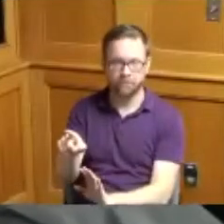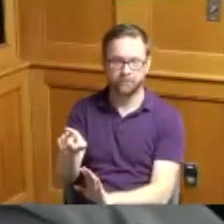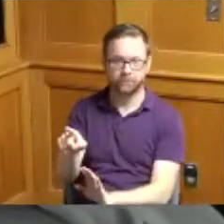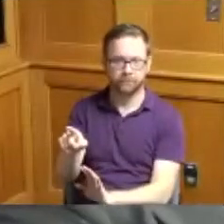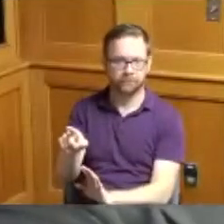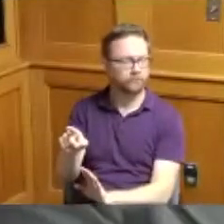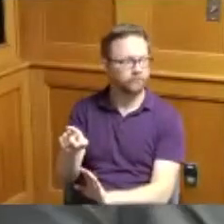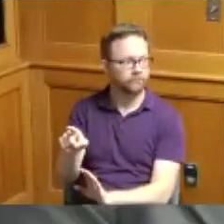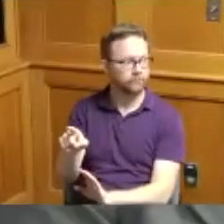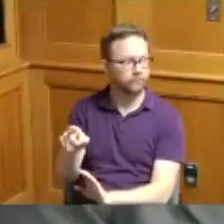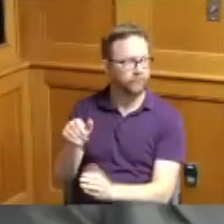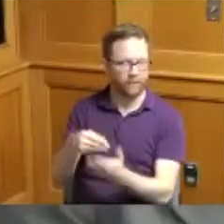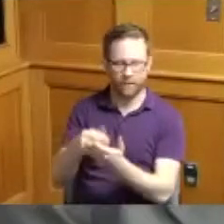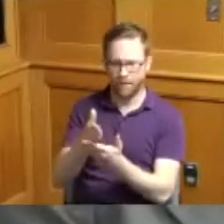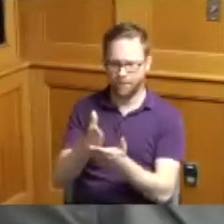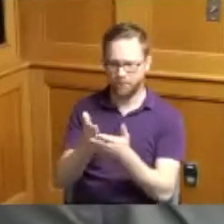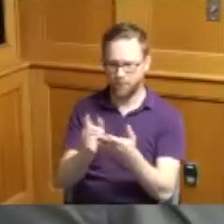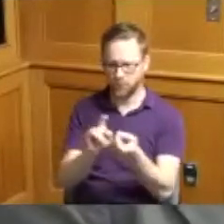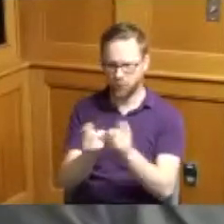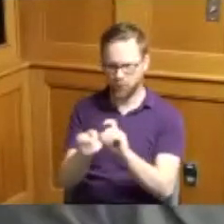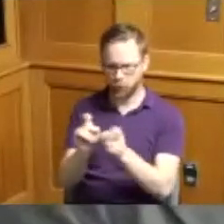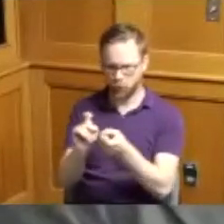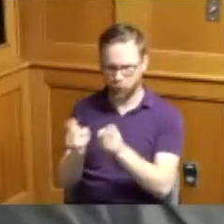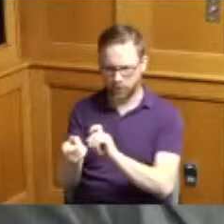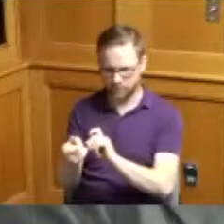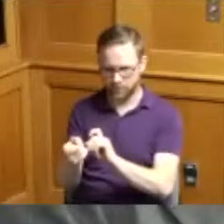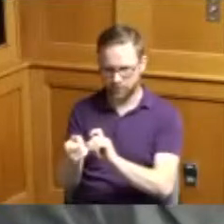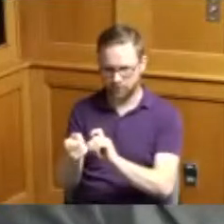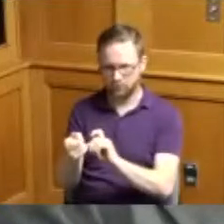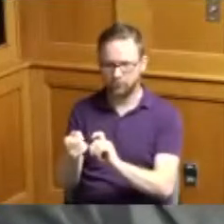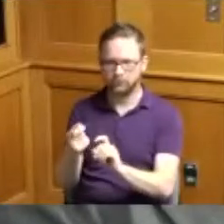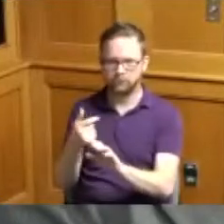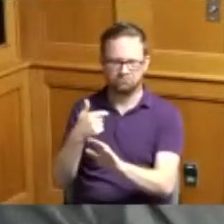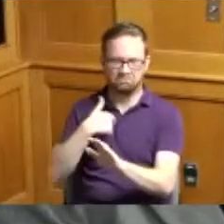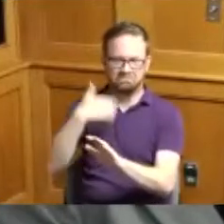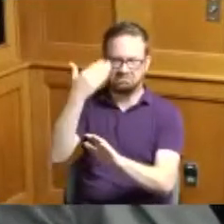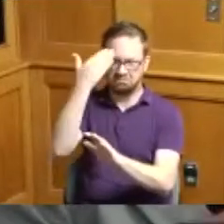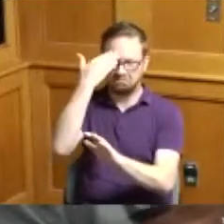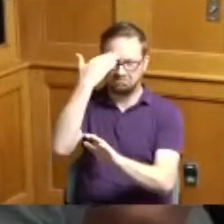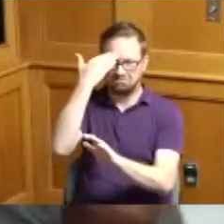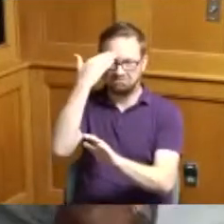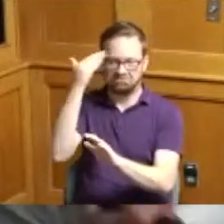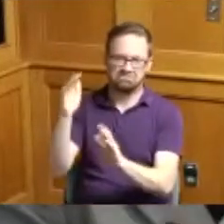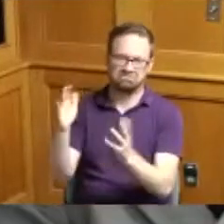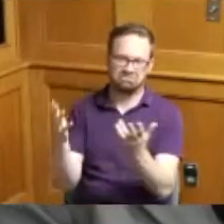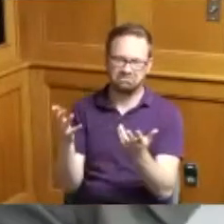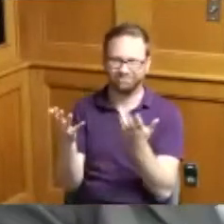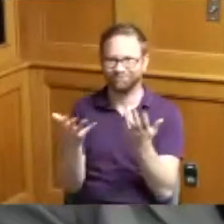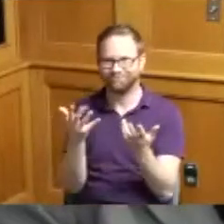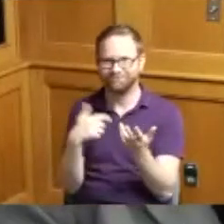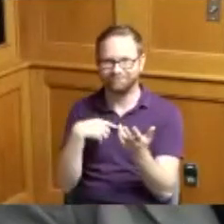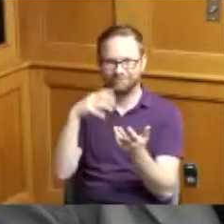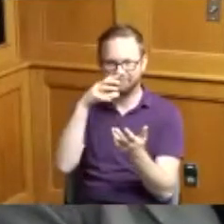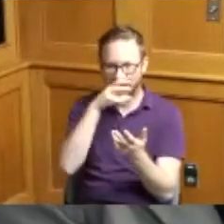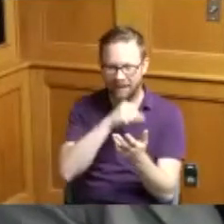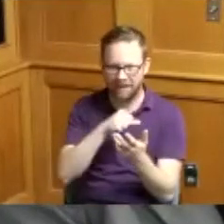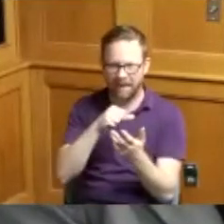budget adjustment because I know it's been a I got a few behind the scenes questions